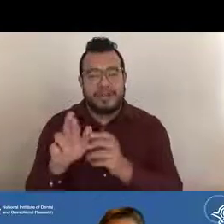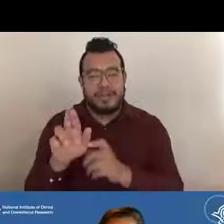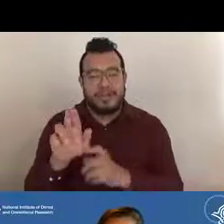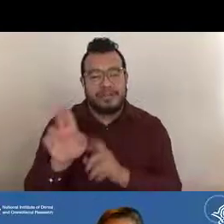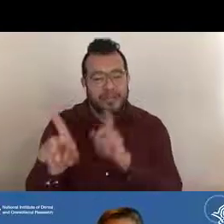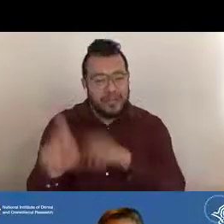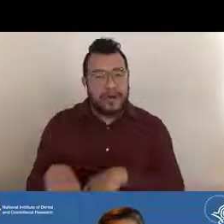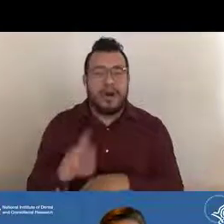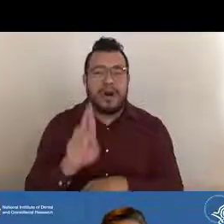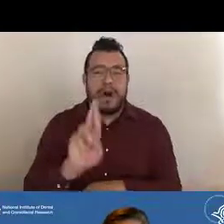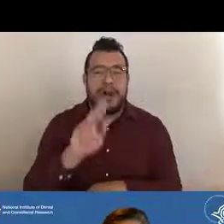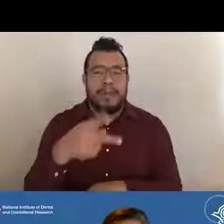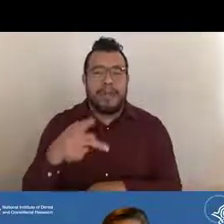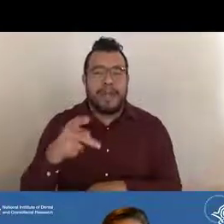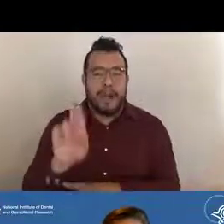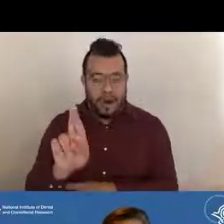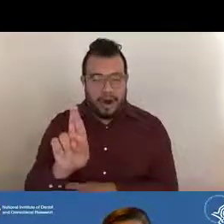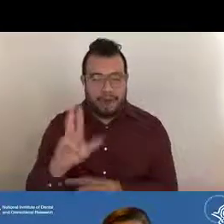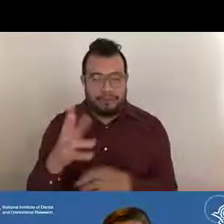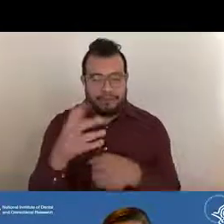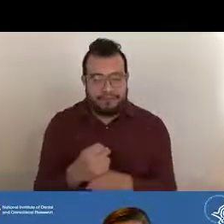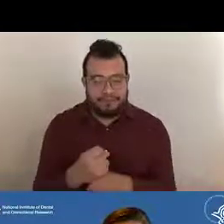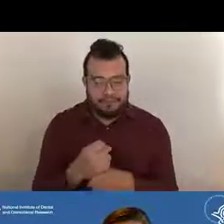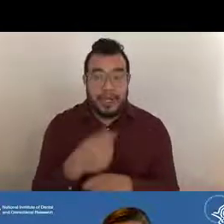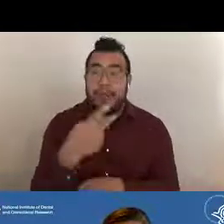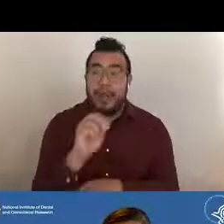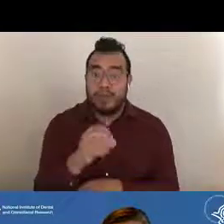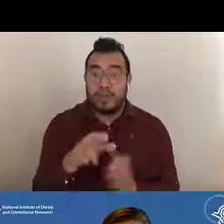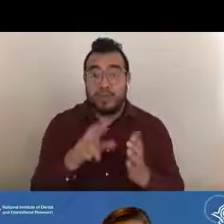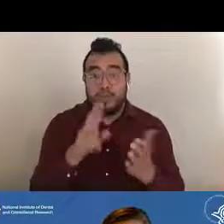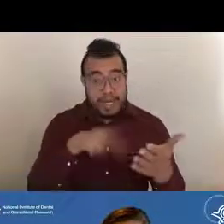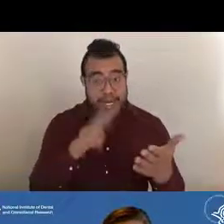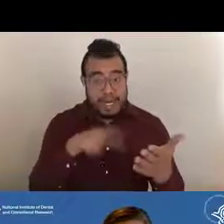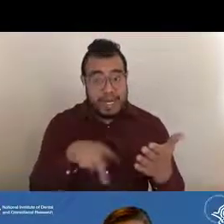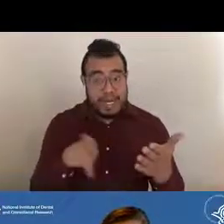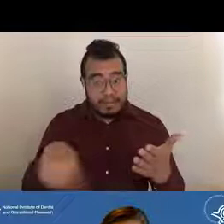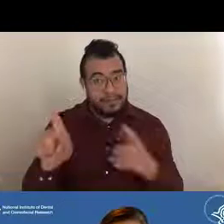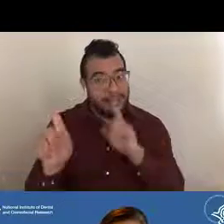And POs do read these reports carefully and assess